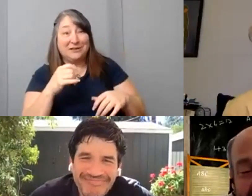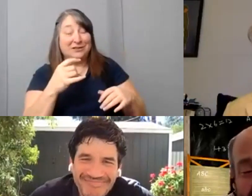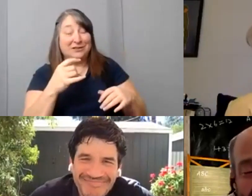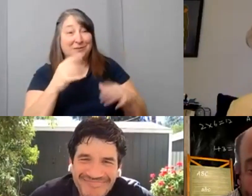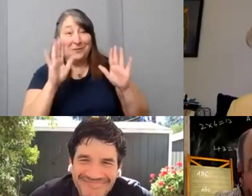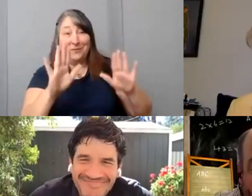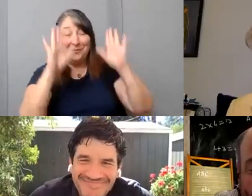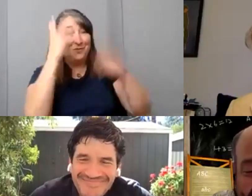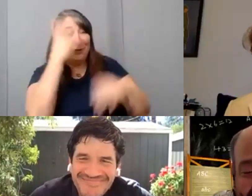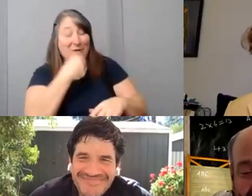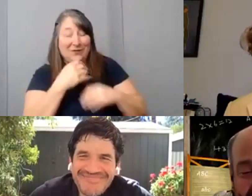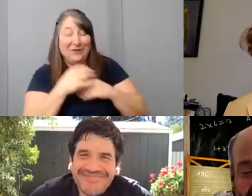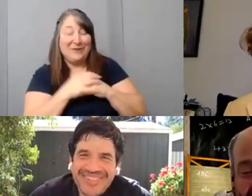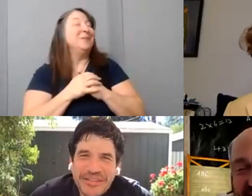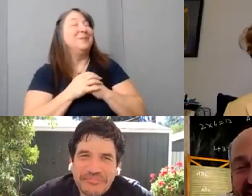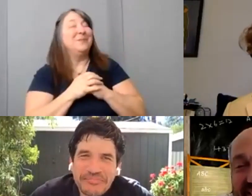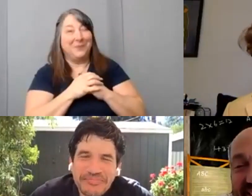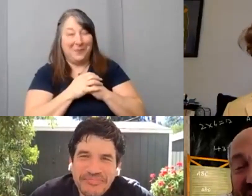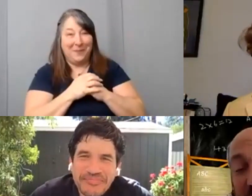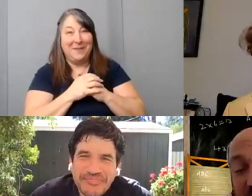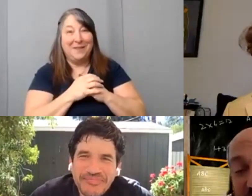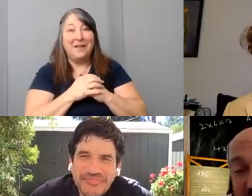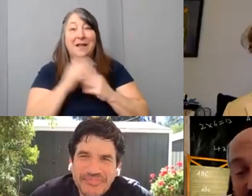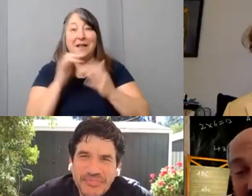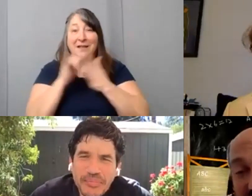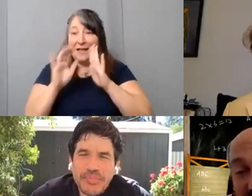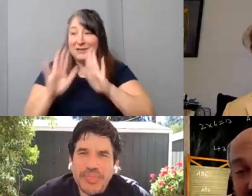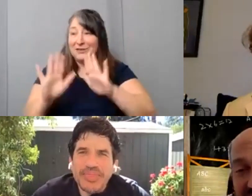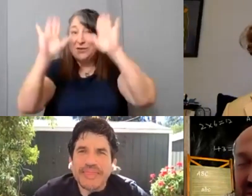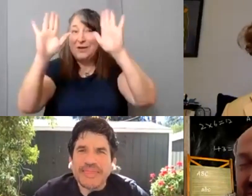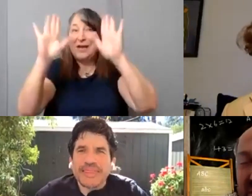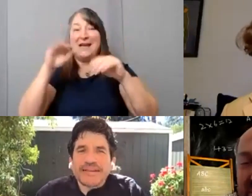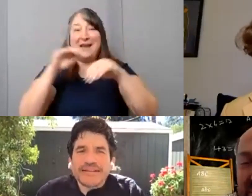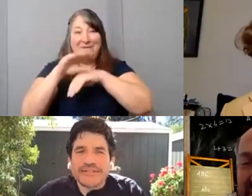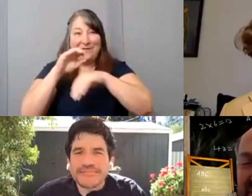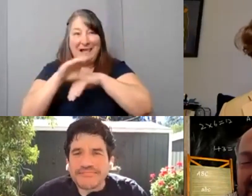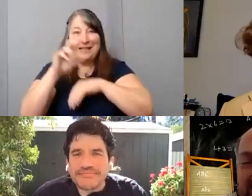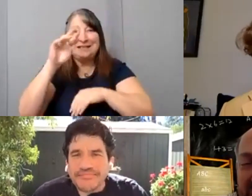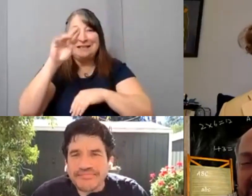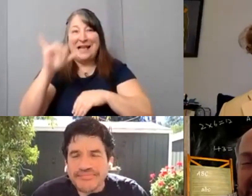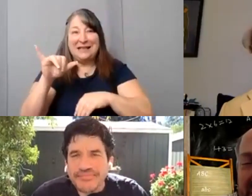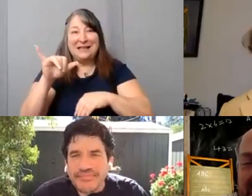[Nic] That's great. That's that's great advice and you know what? [Danny] Is it though? Is it great advice, though?